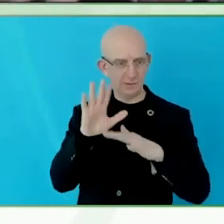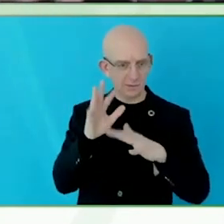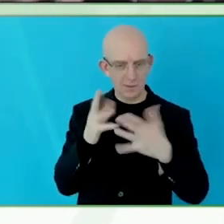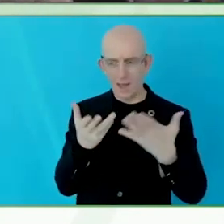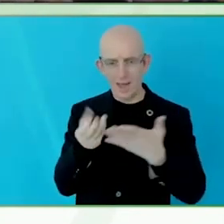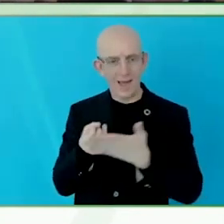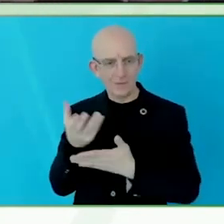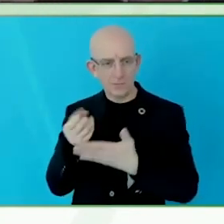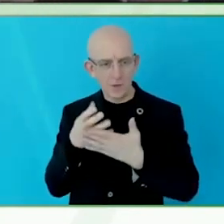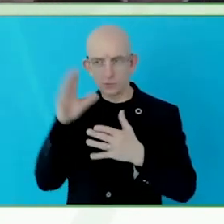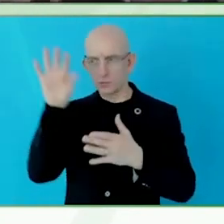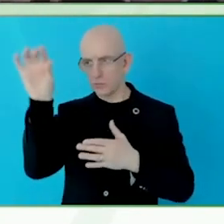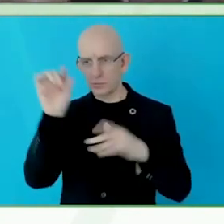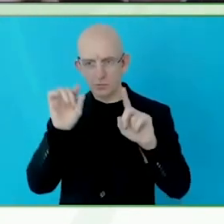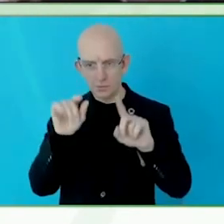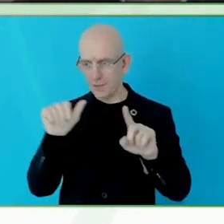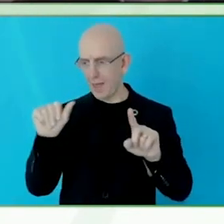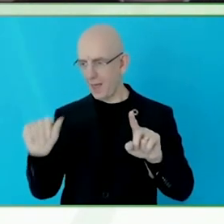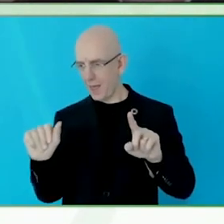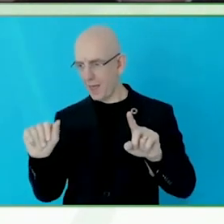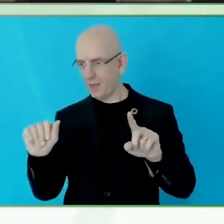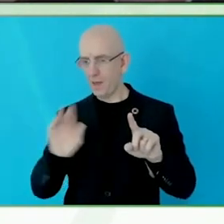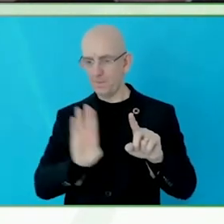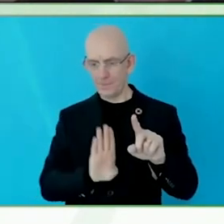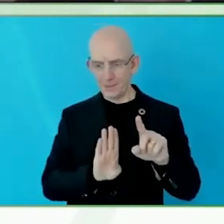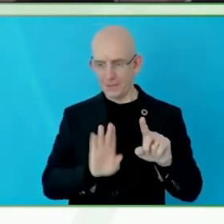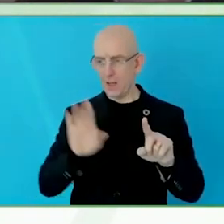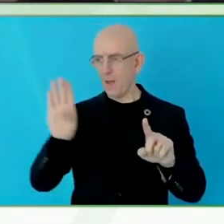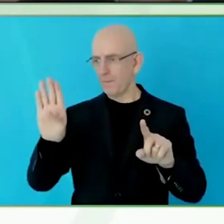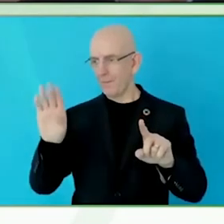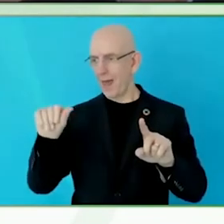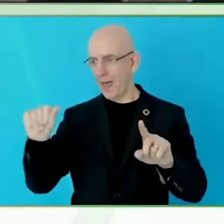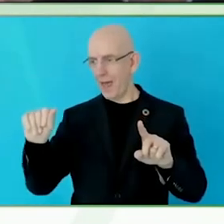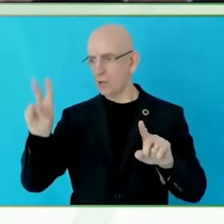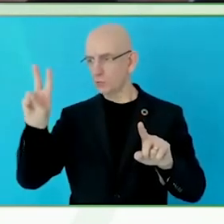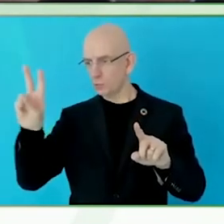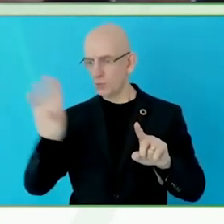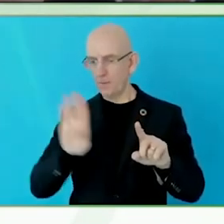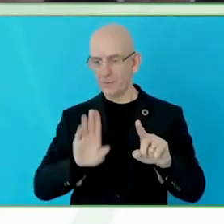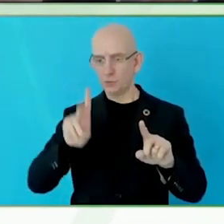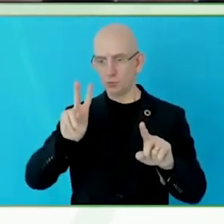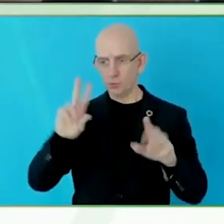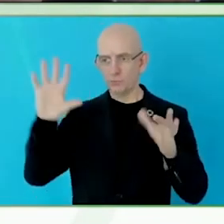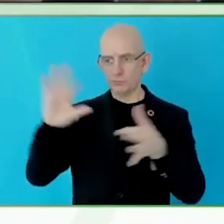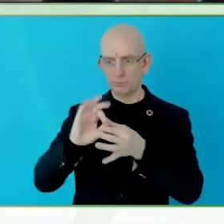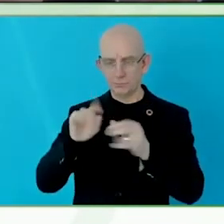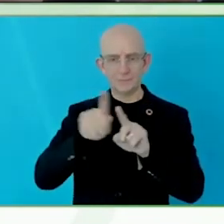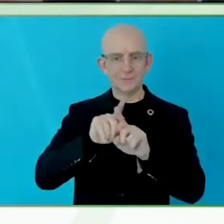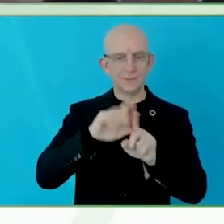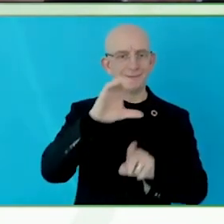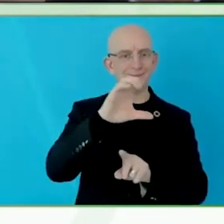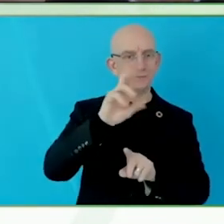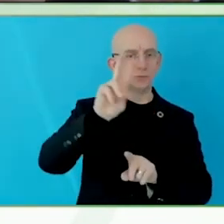teacher is bringing me. But the things that the teachers are bringing me will adapt to my ways of learning.